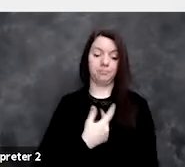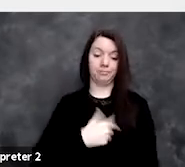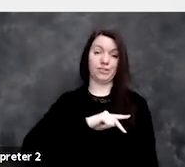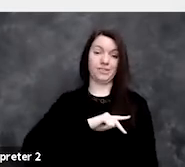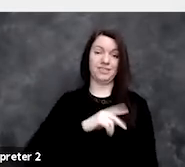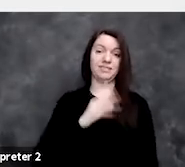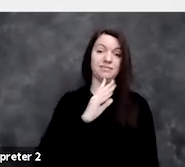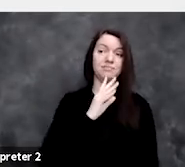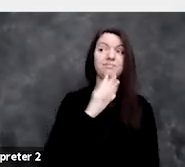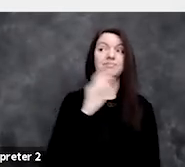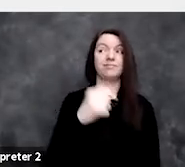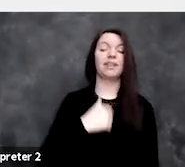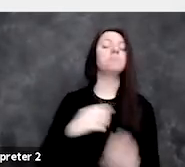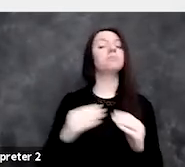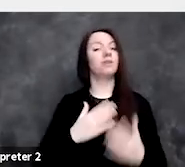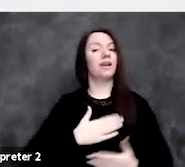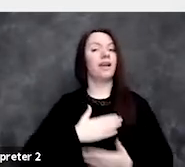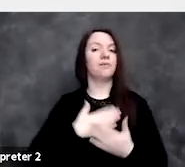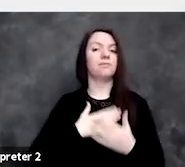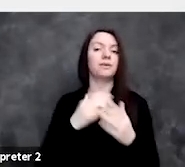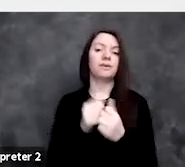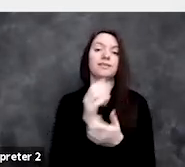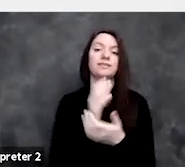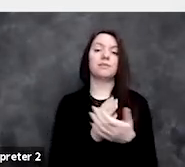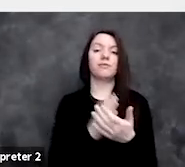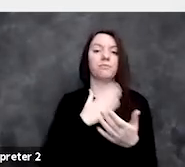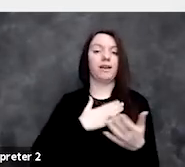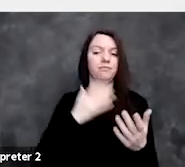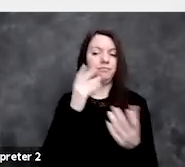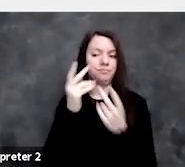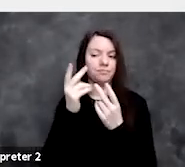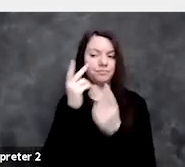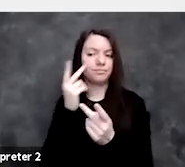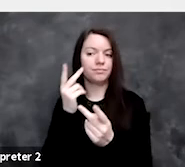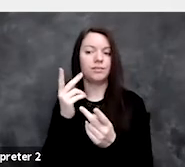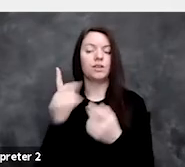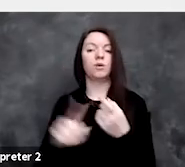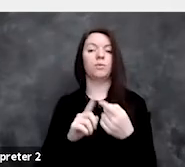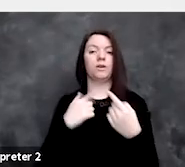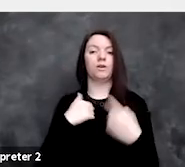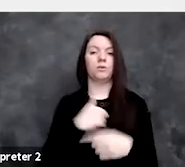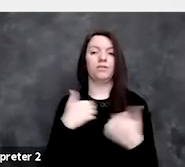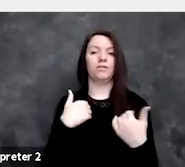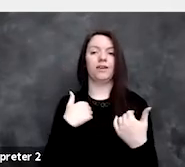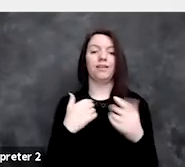I've been happy with some of what I've seen. When we've had some companies we've worked with